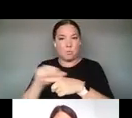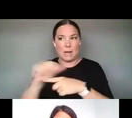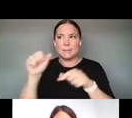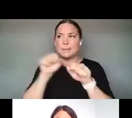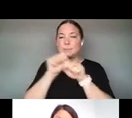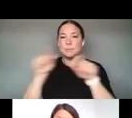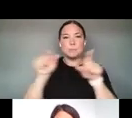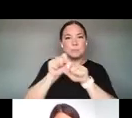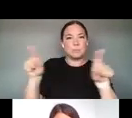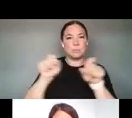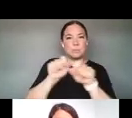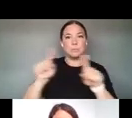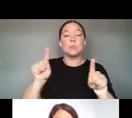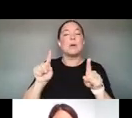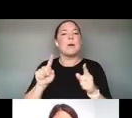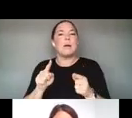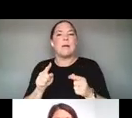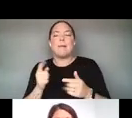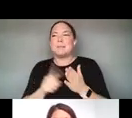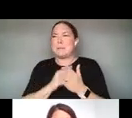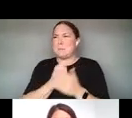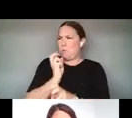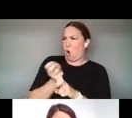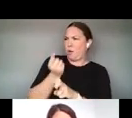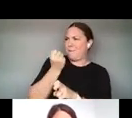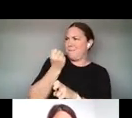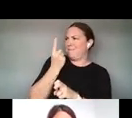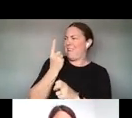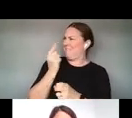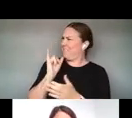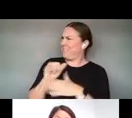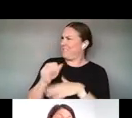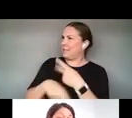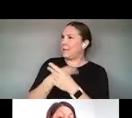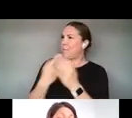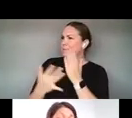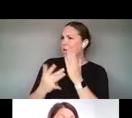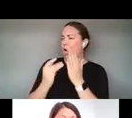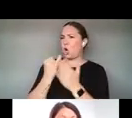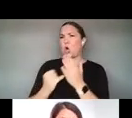TO UNDERSTAND WHAT TYPES OF TECHNOLOGIES ARTISTS ARE USING AND HOW THEY'RE USING IT.